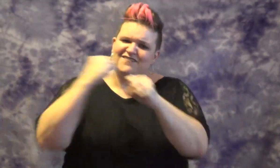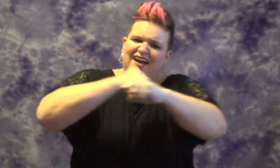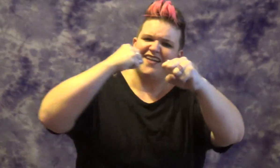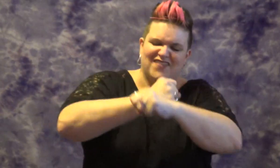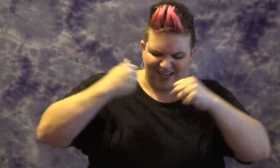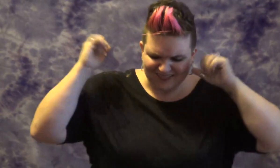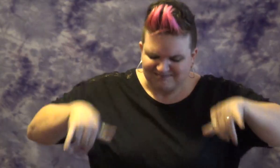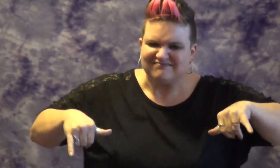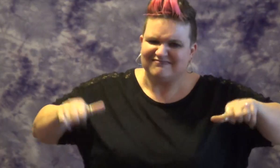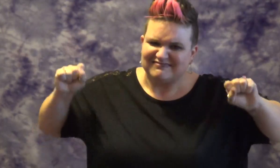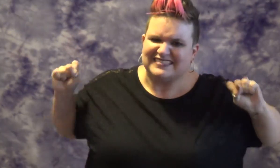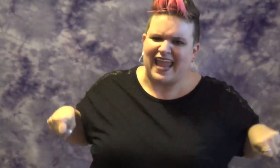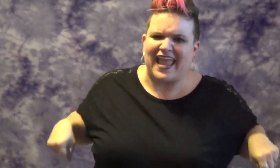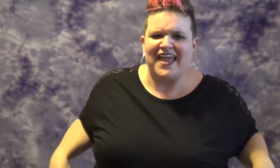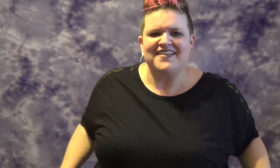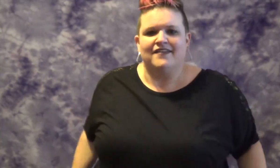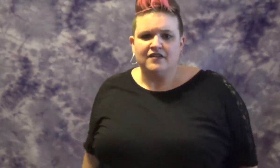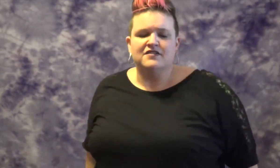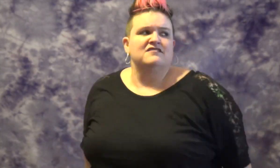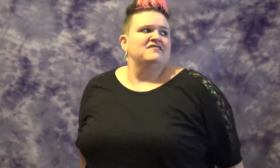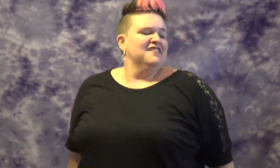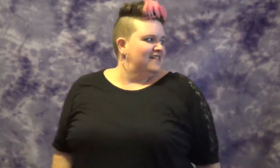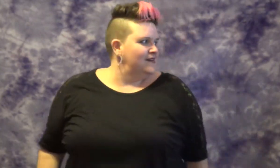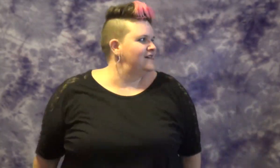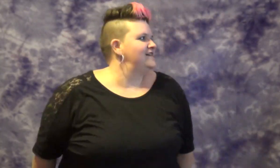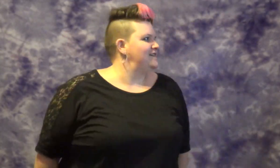FIGHT STAY HERE ME CAN